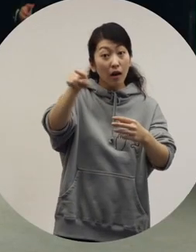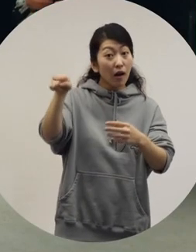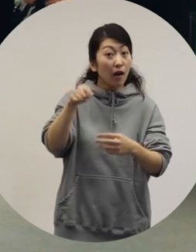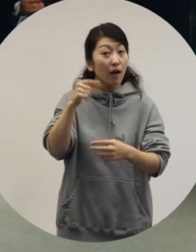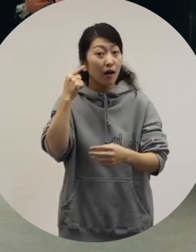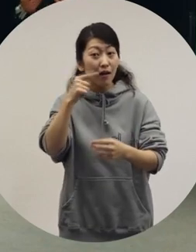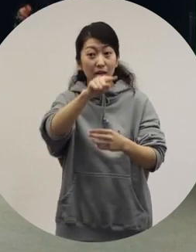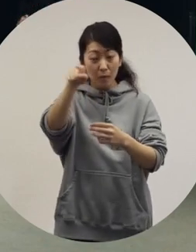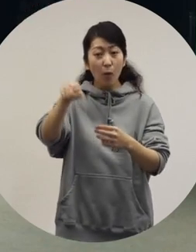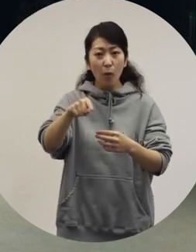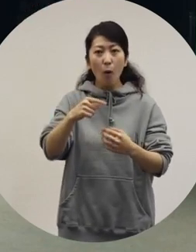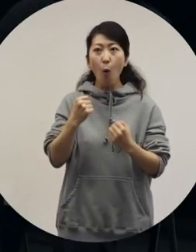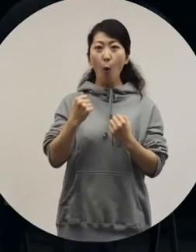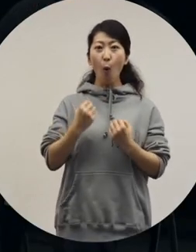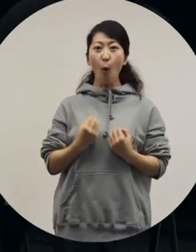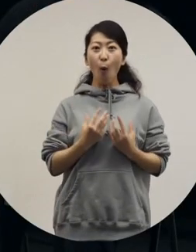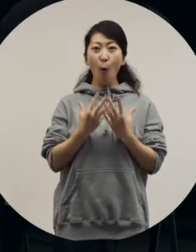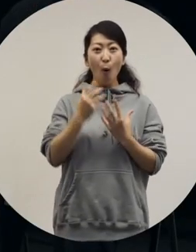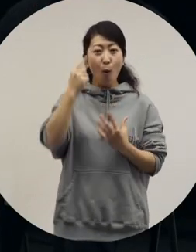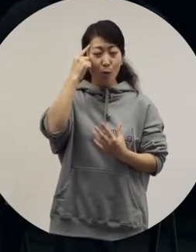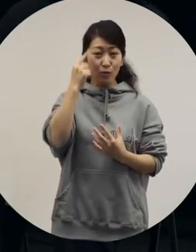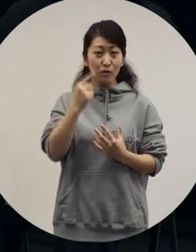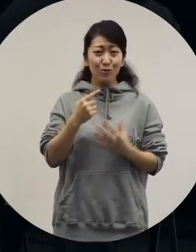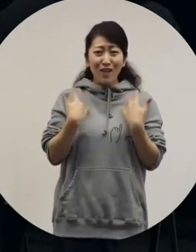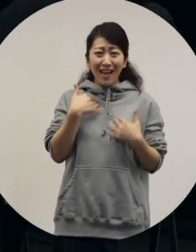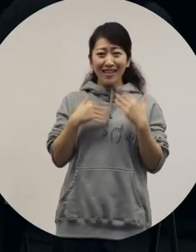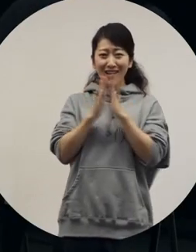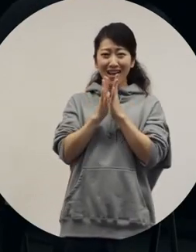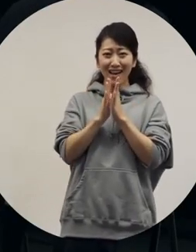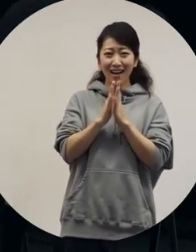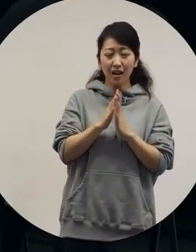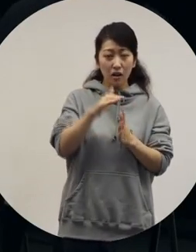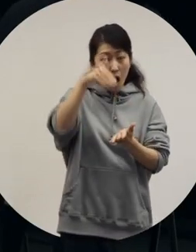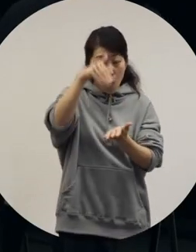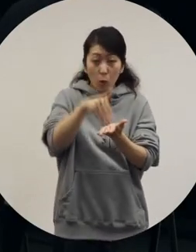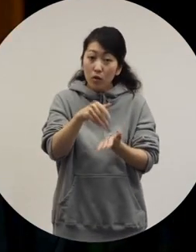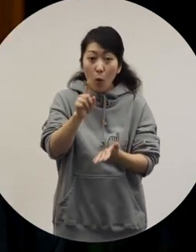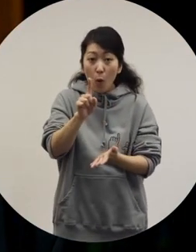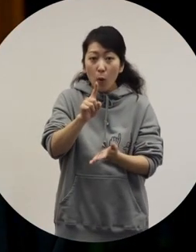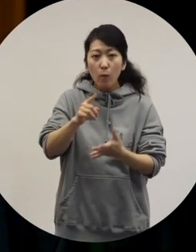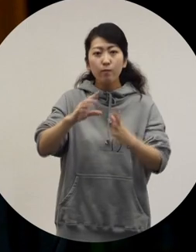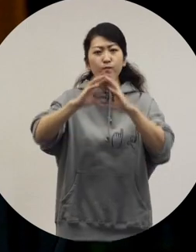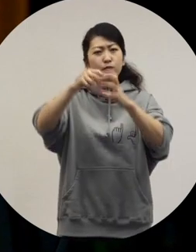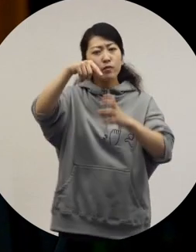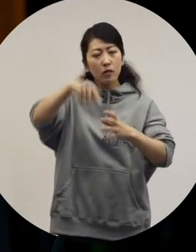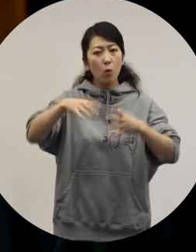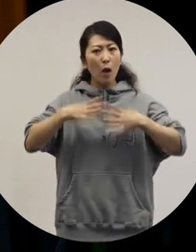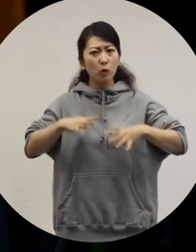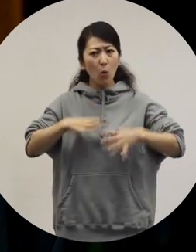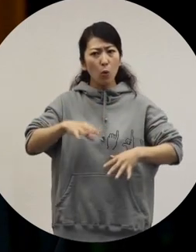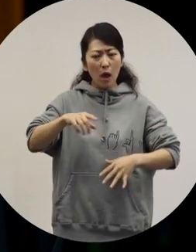felt energized. [Ryuchell] I'm so happy. [Ochiai] Lastly... There should be more diversity in fashion